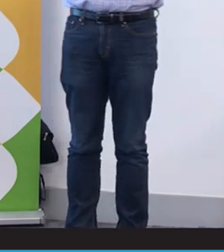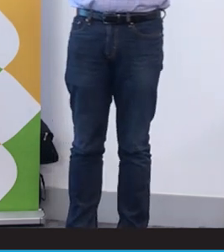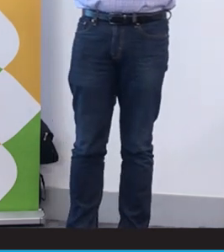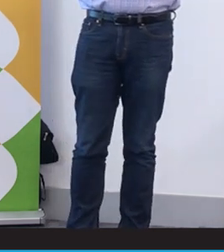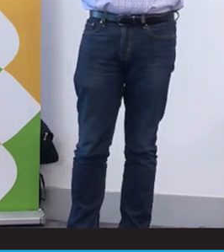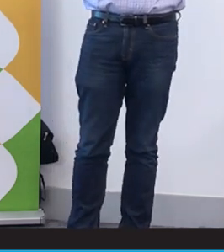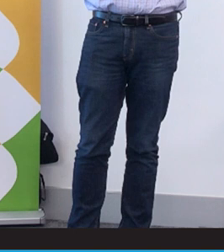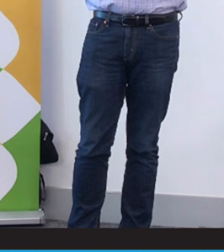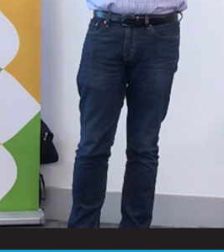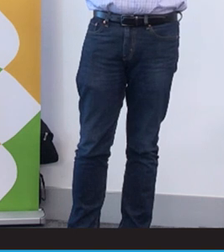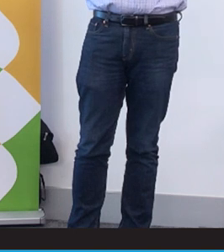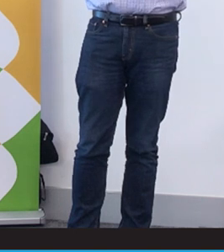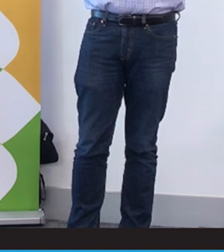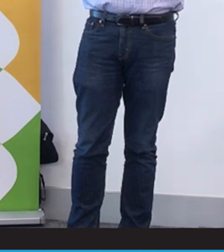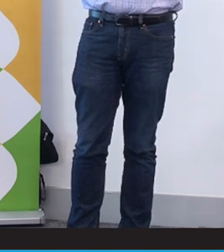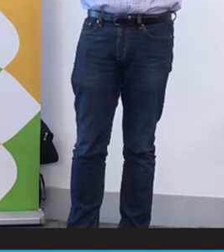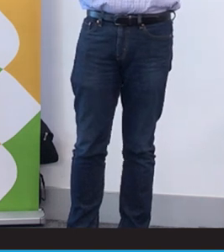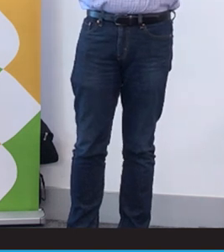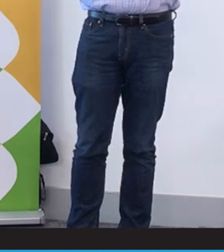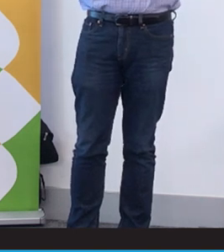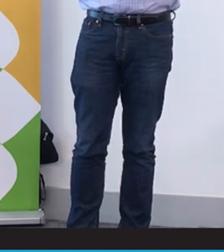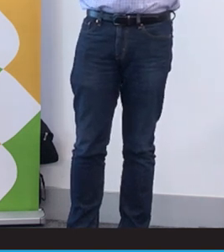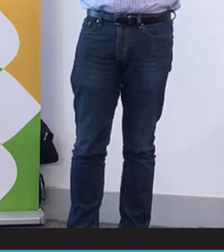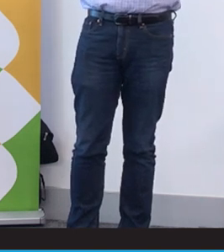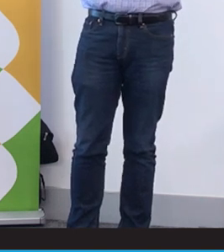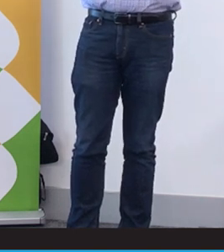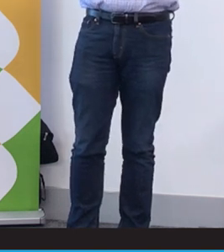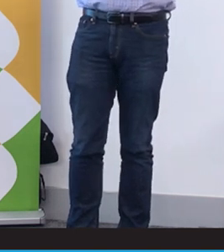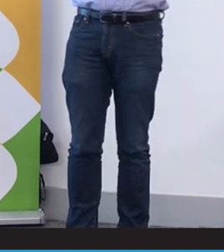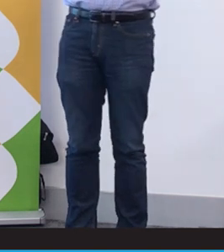but we actually bring a lot of economic value and benefit to the Australian economy.